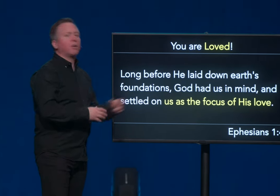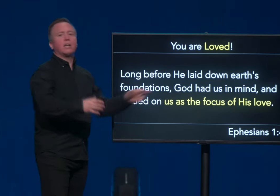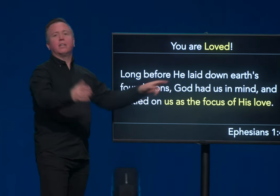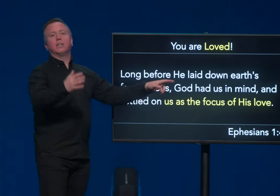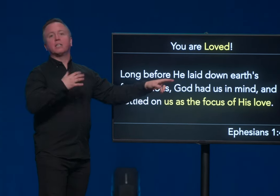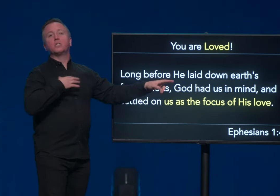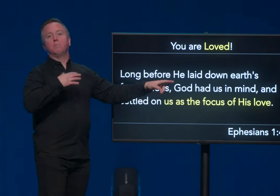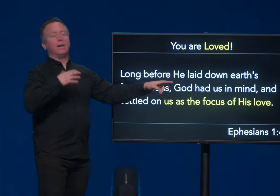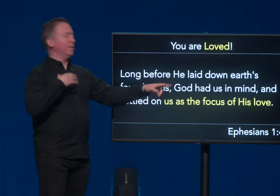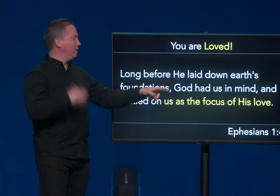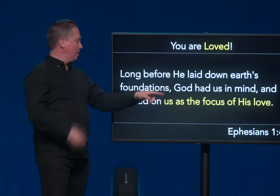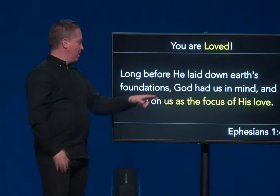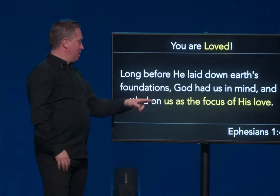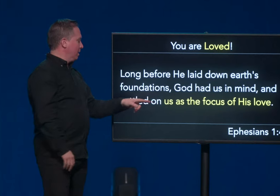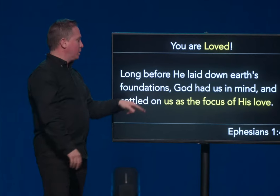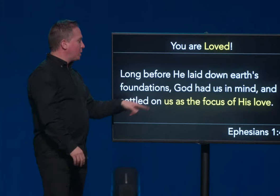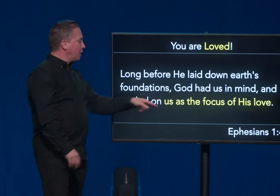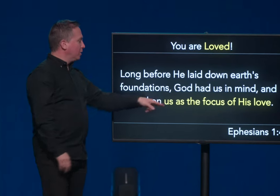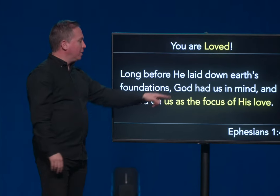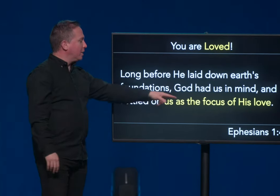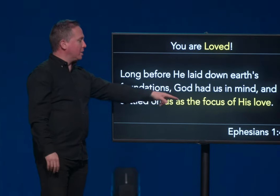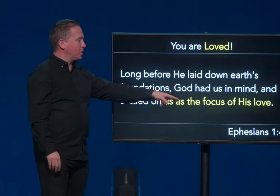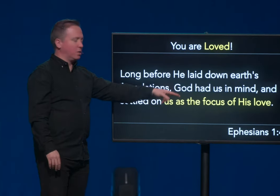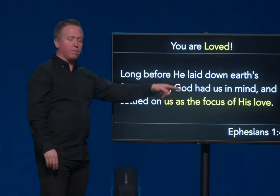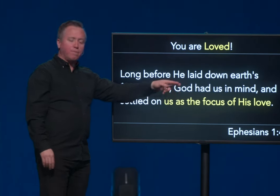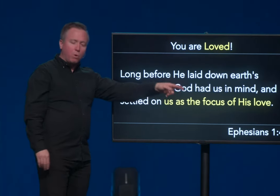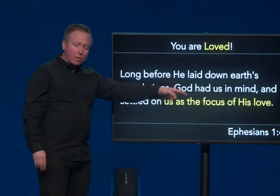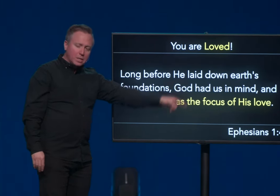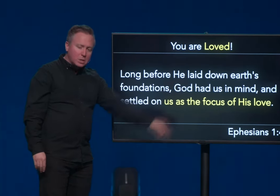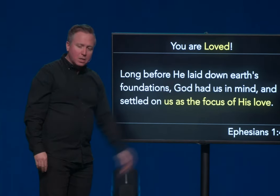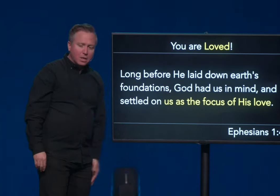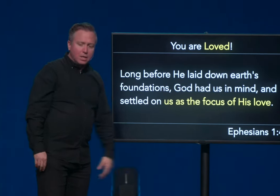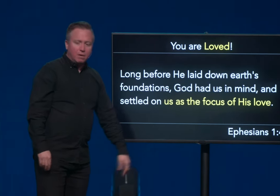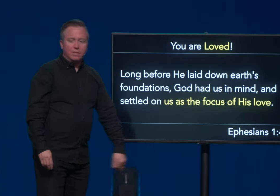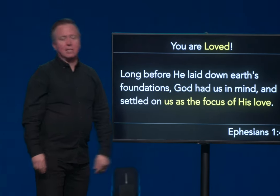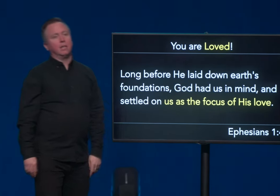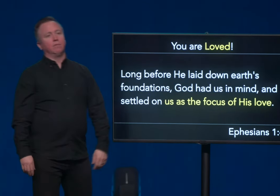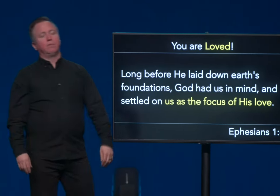God had us in mind, and he settled on us as the focus of his love. God had us in mind and he settled on us as the focus of his love.